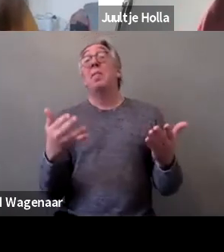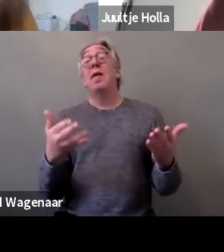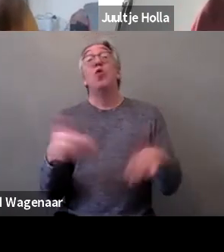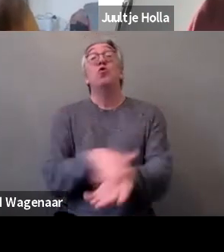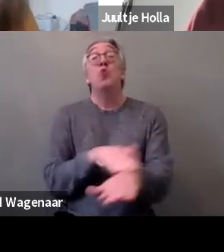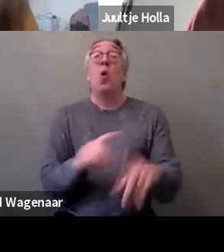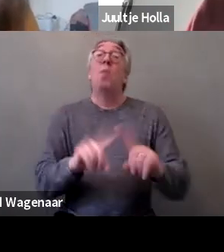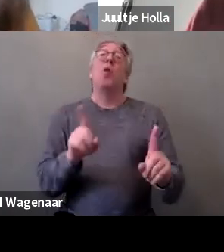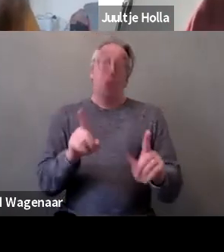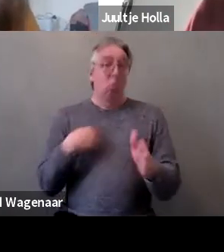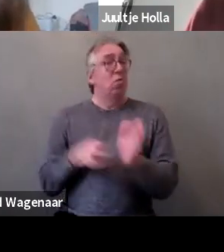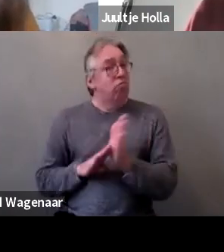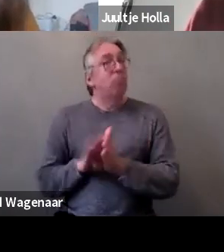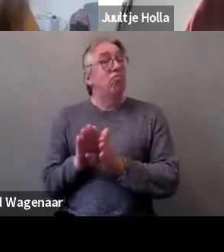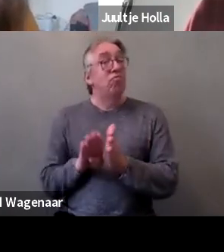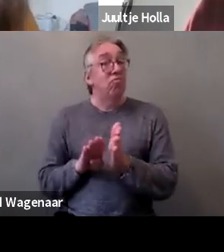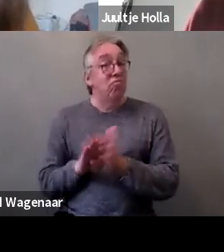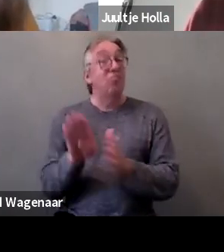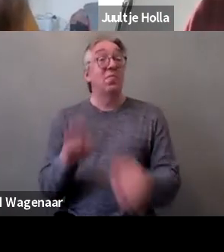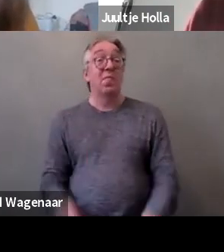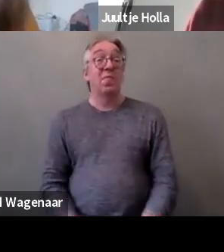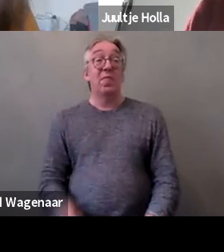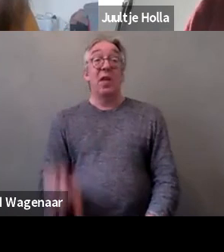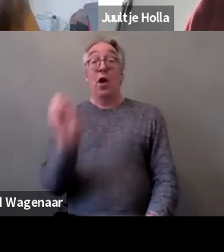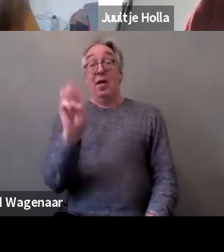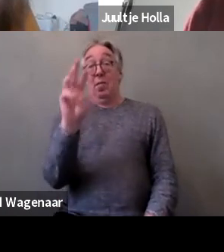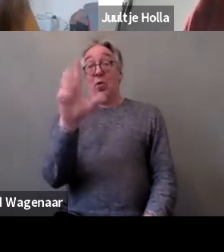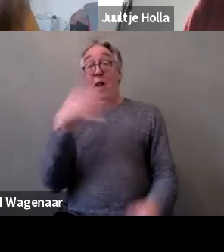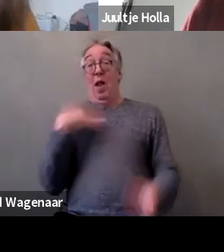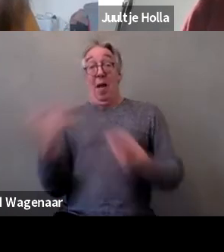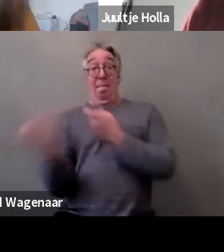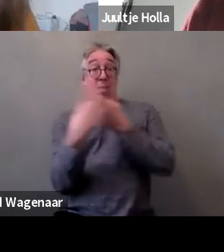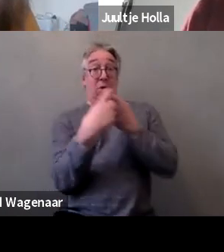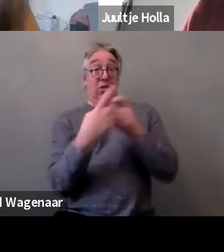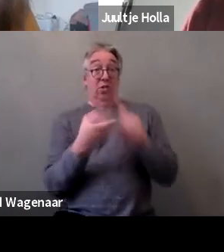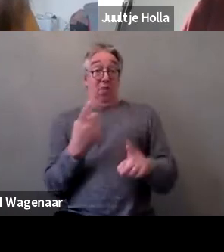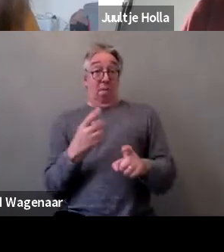numerous members all over Europe, so we try to exchange ideas,